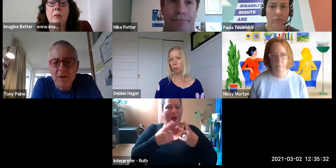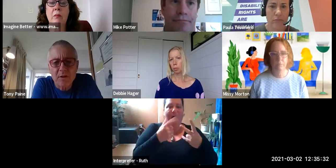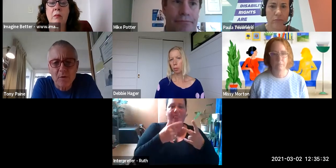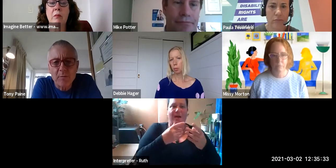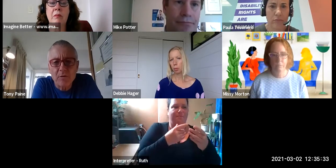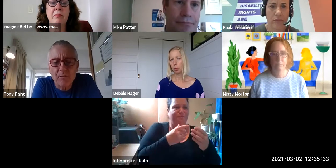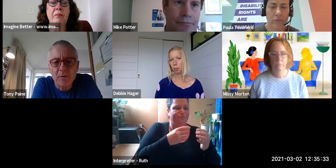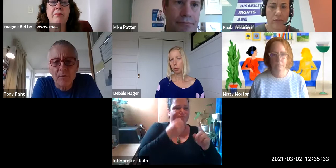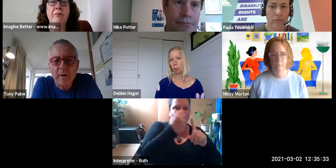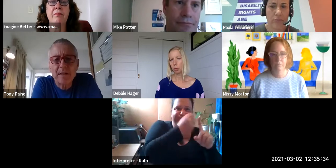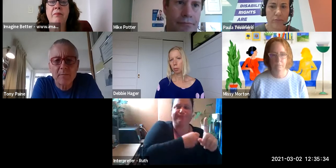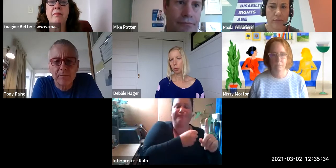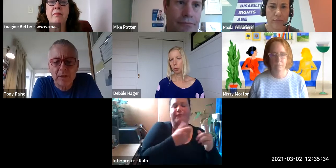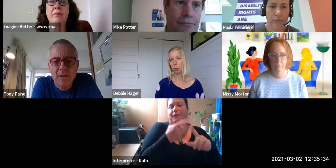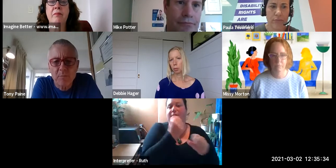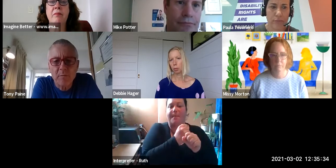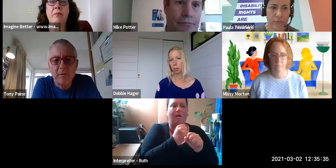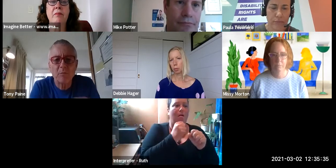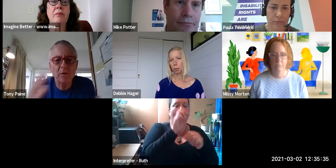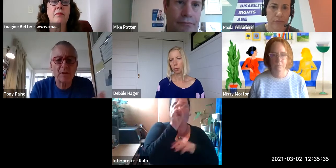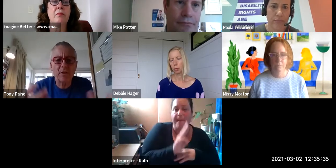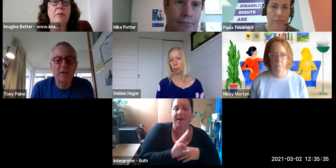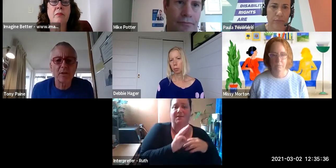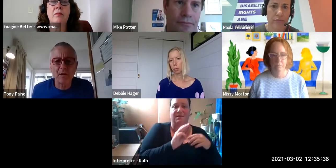justice movement, race justice movement but what are some of the things?